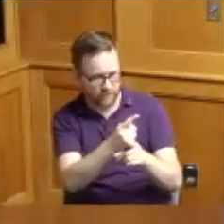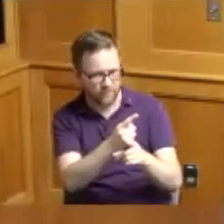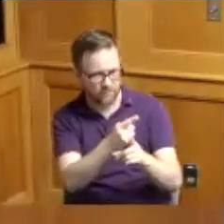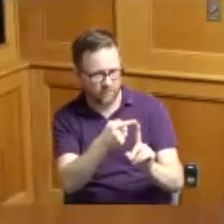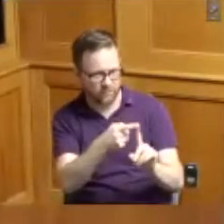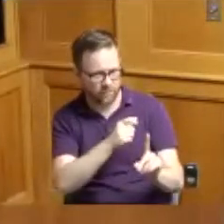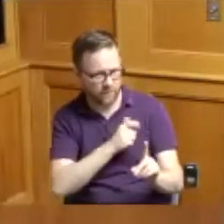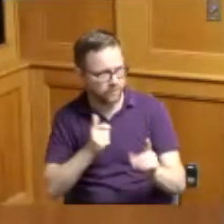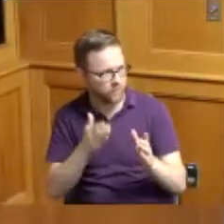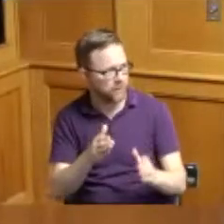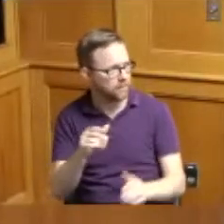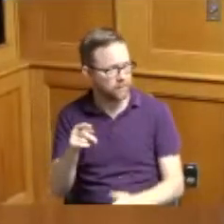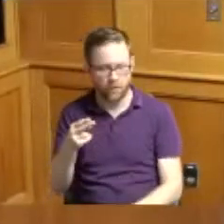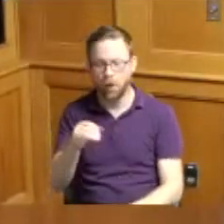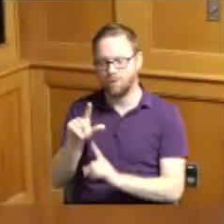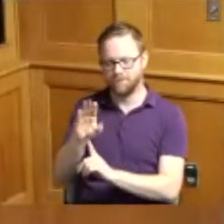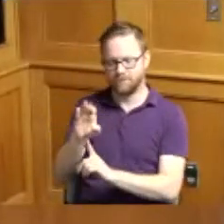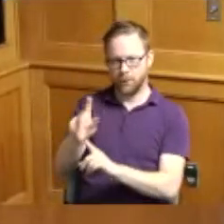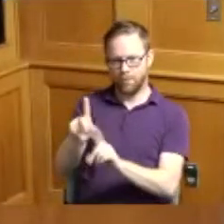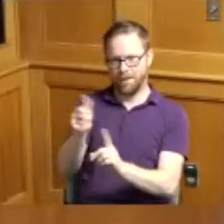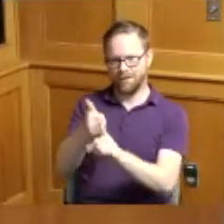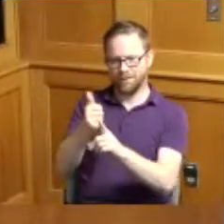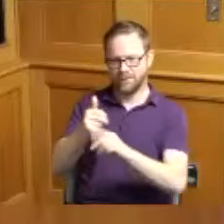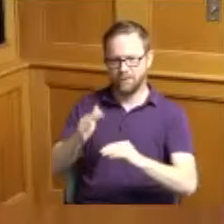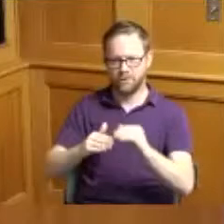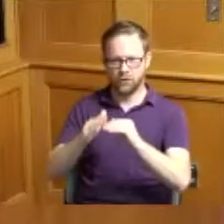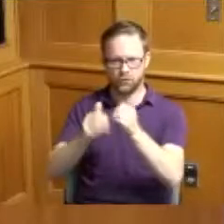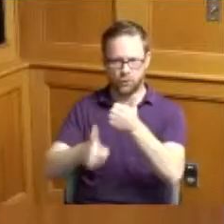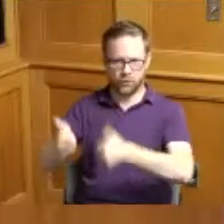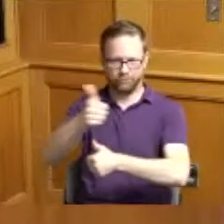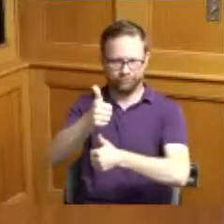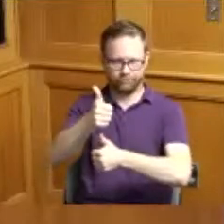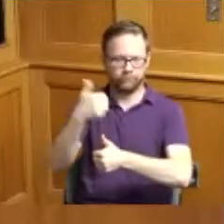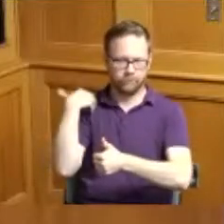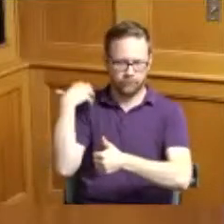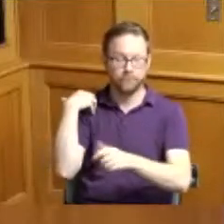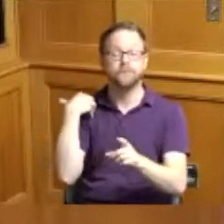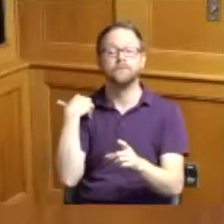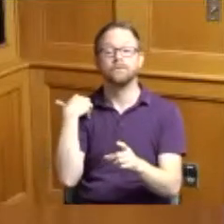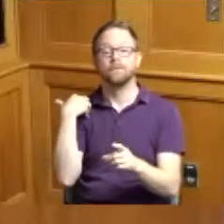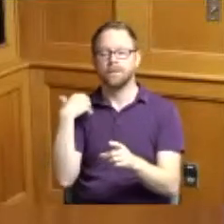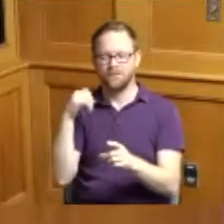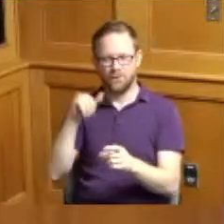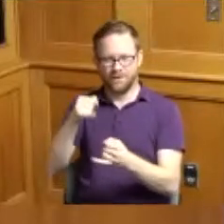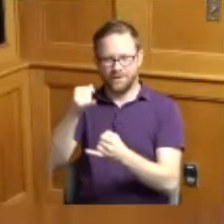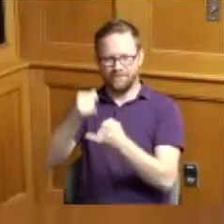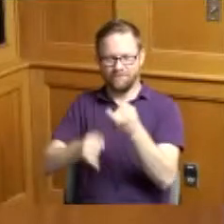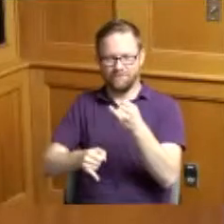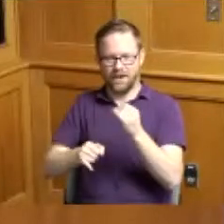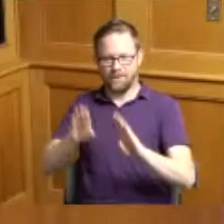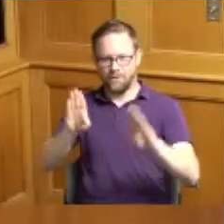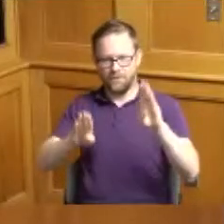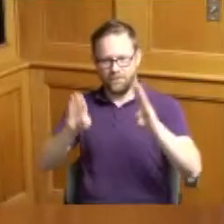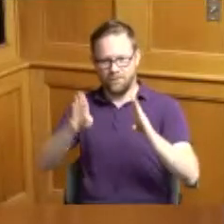Phil back Hamilton County Construction executive this is the final bid package for this phase of